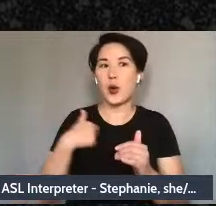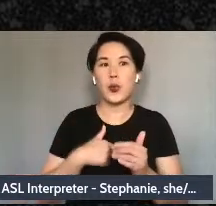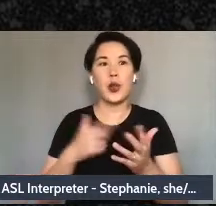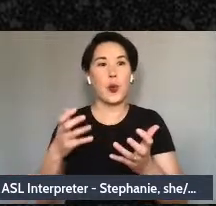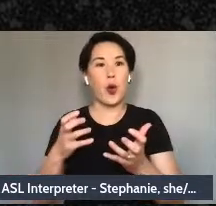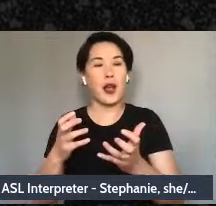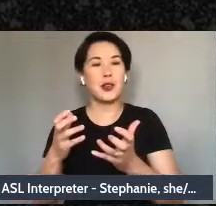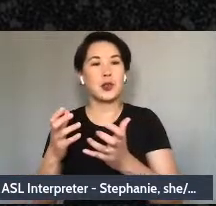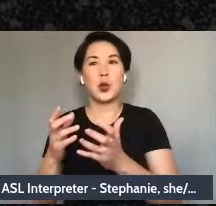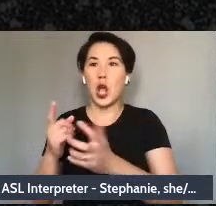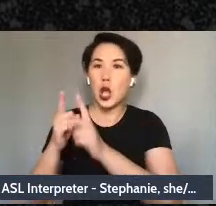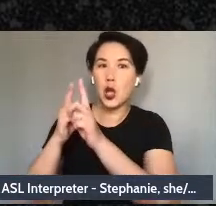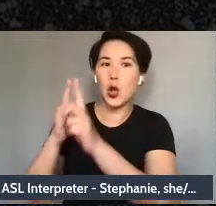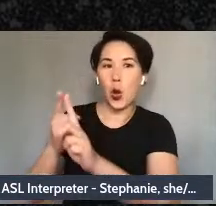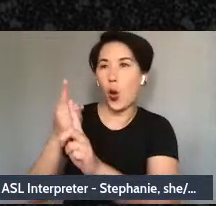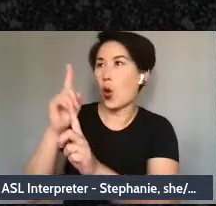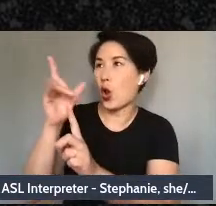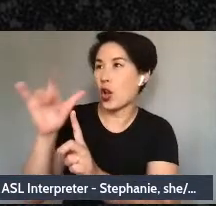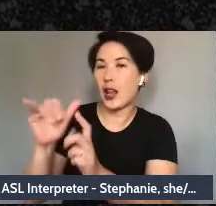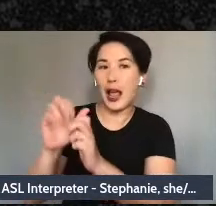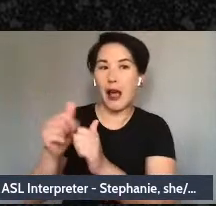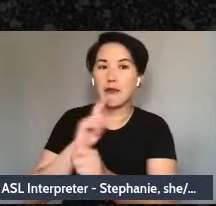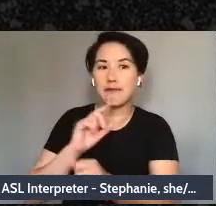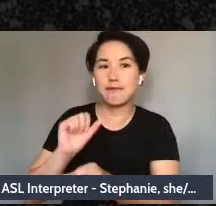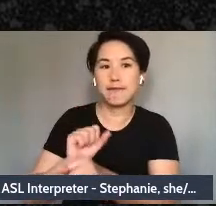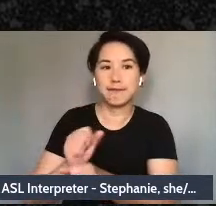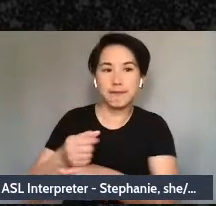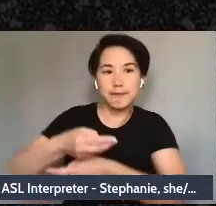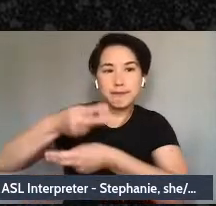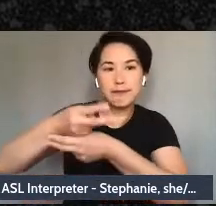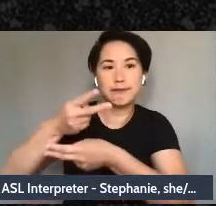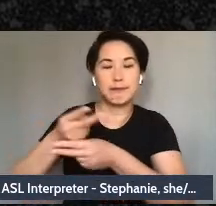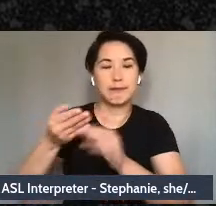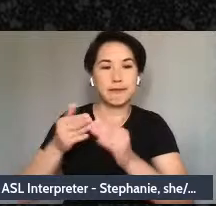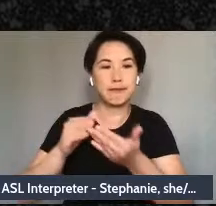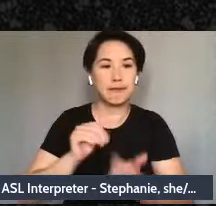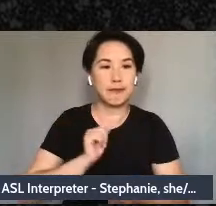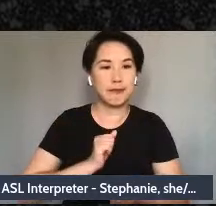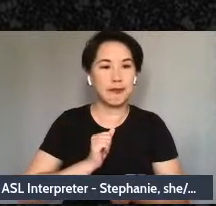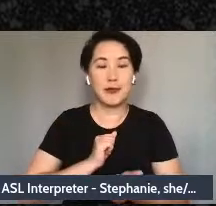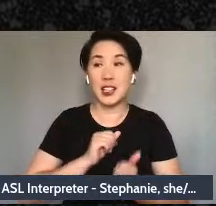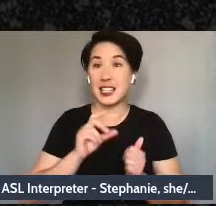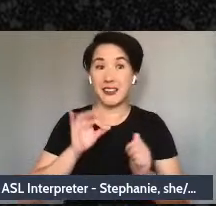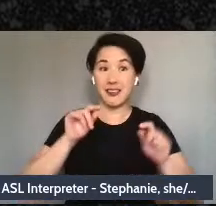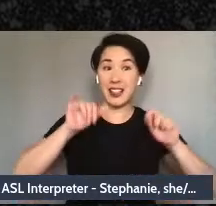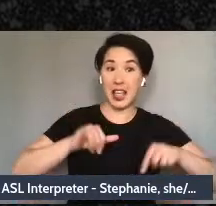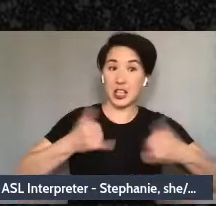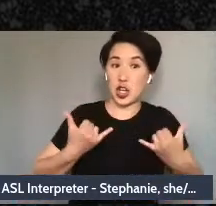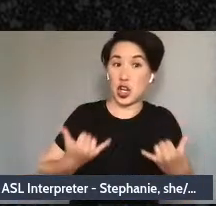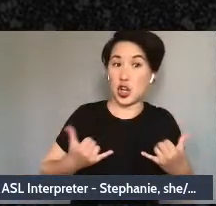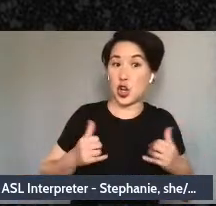our communities and ourselves. If this has been the environment that we have all been growing